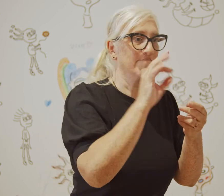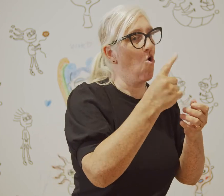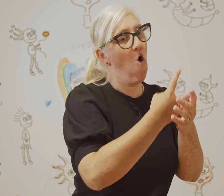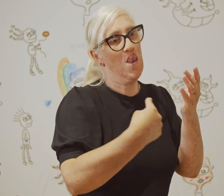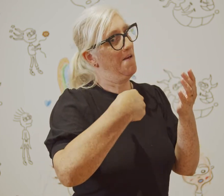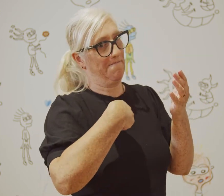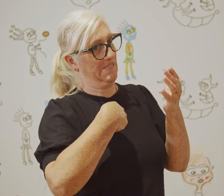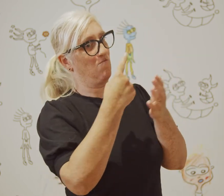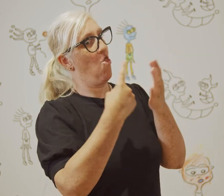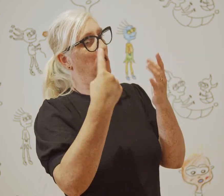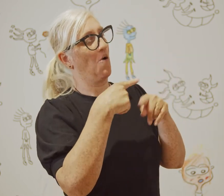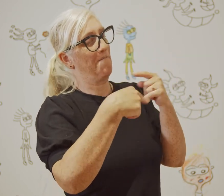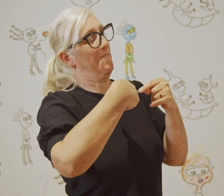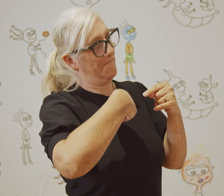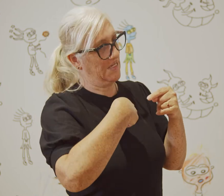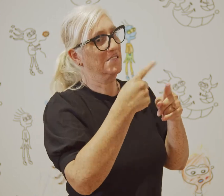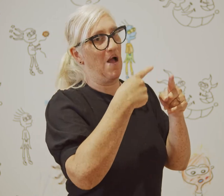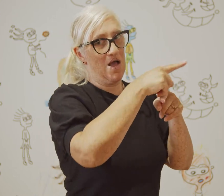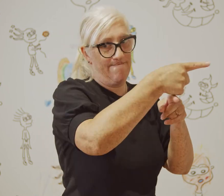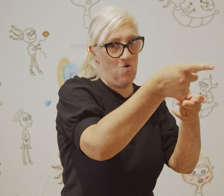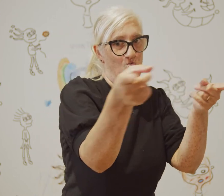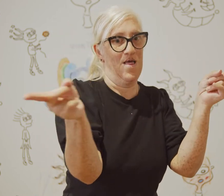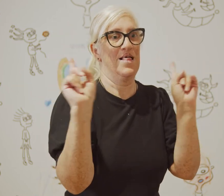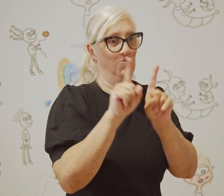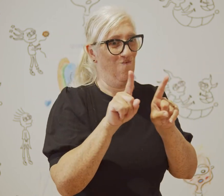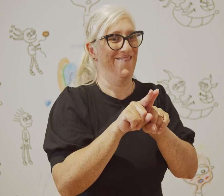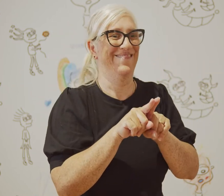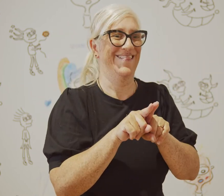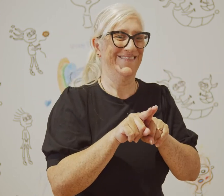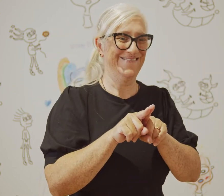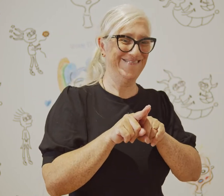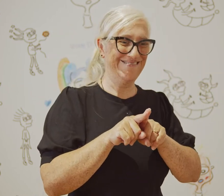People are learning about the Deaf community and therefore many people are benefiting from this work